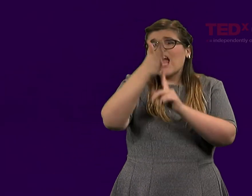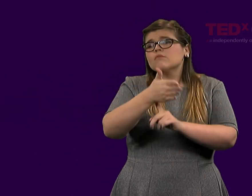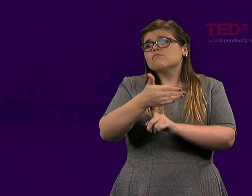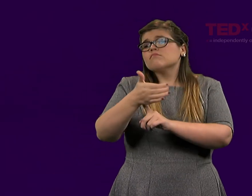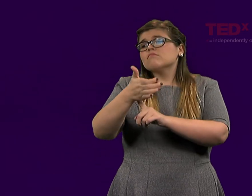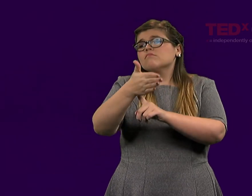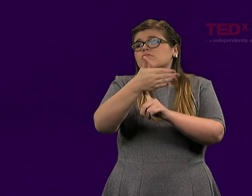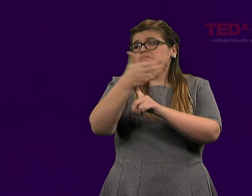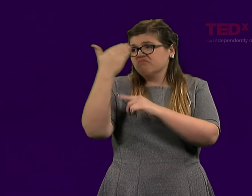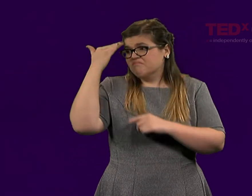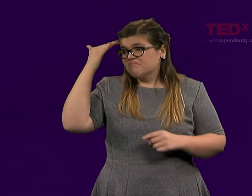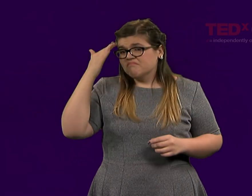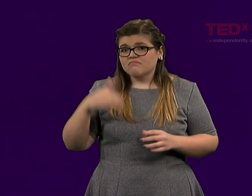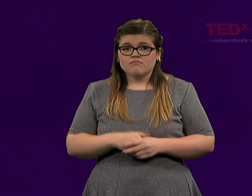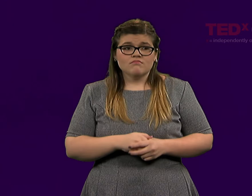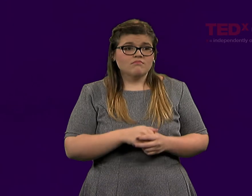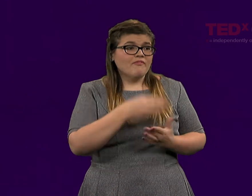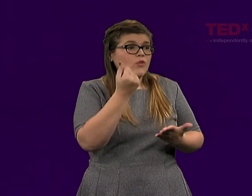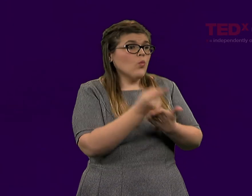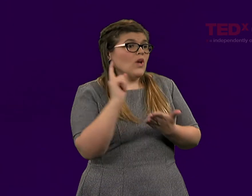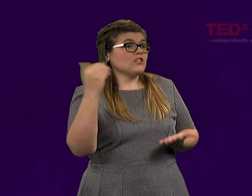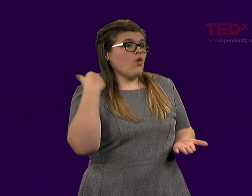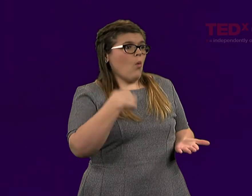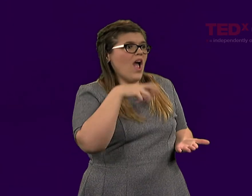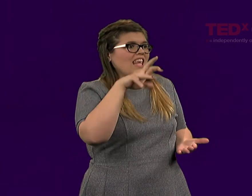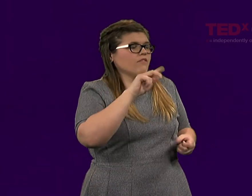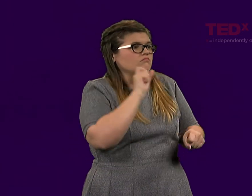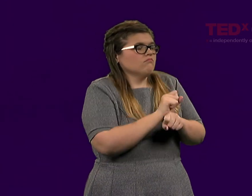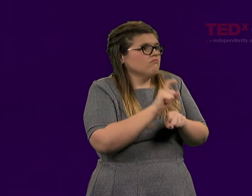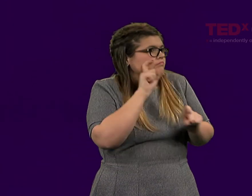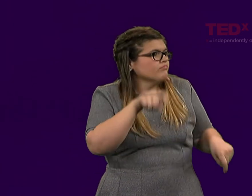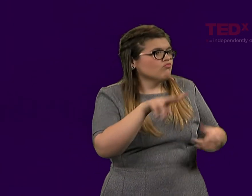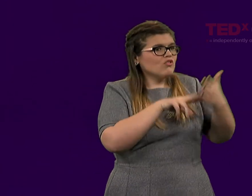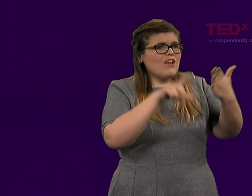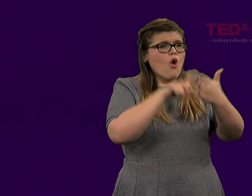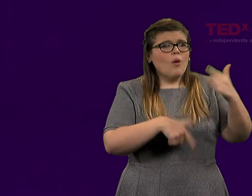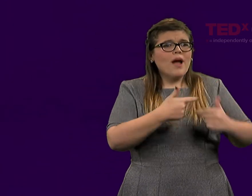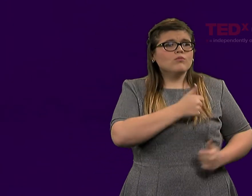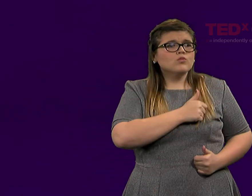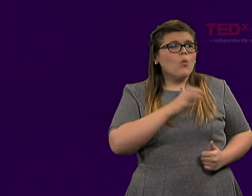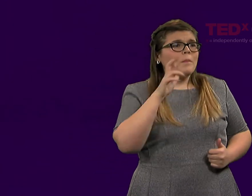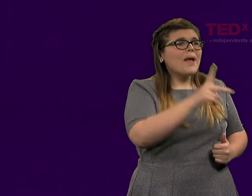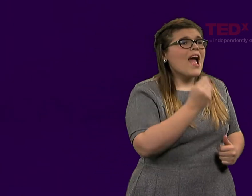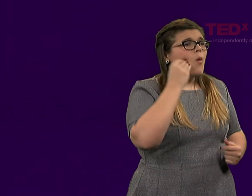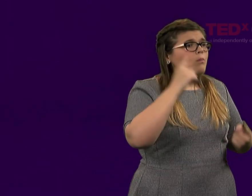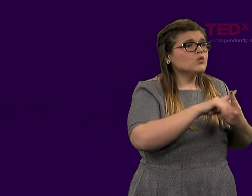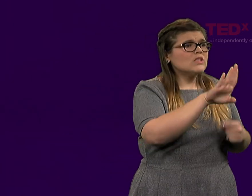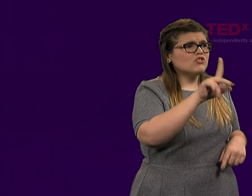and pictures of American flags. I read a story and cried